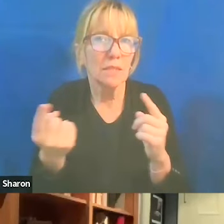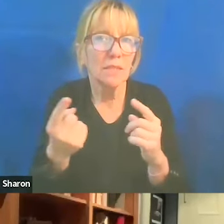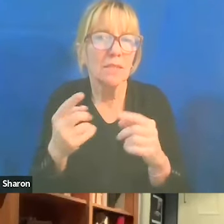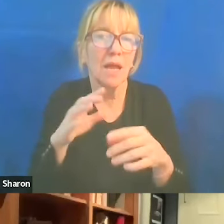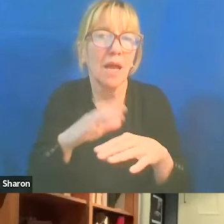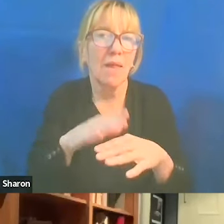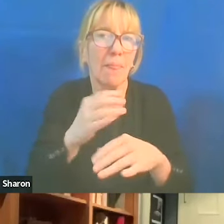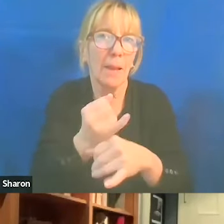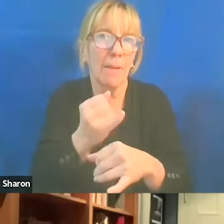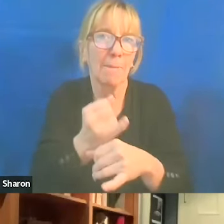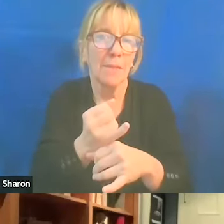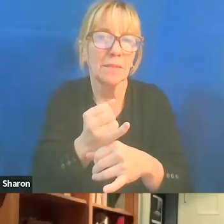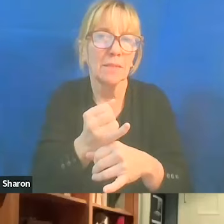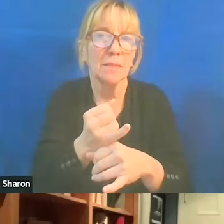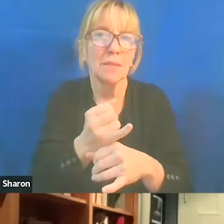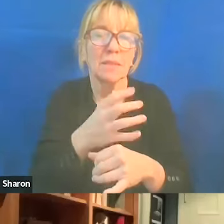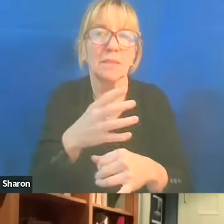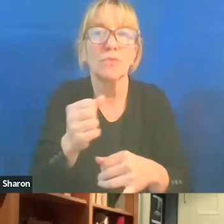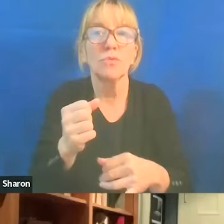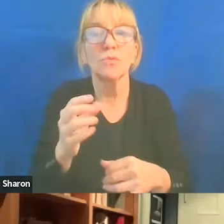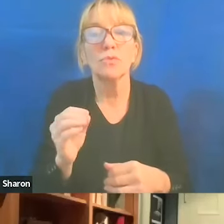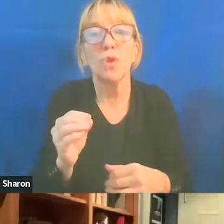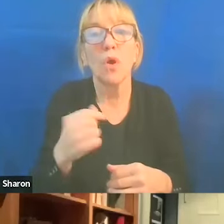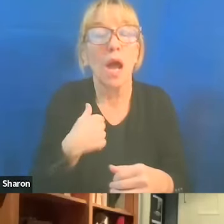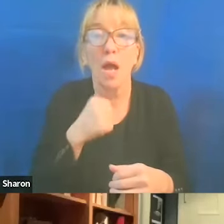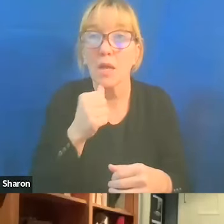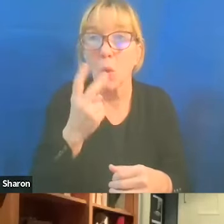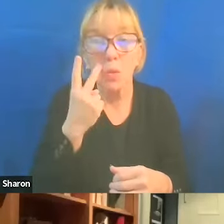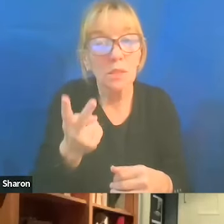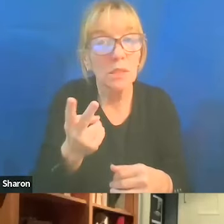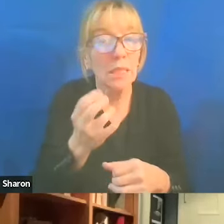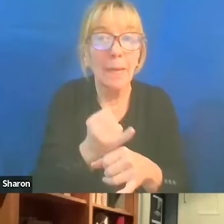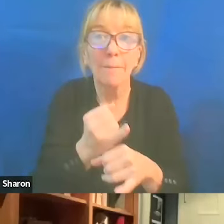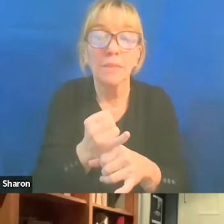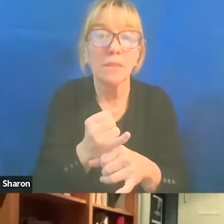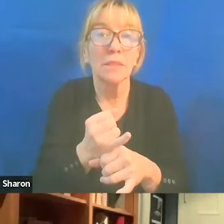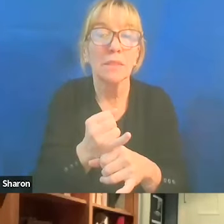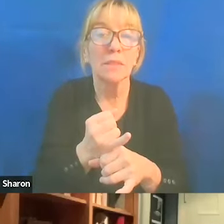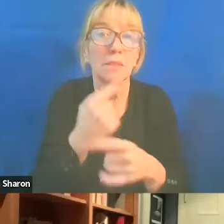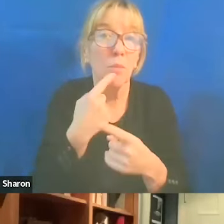And so, I don't see campuses putting out positions on abortion.